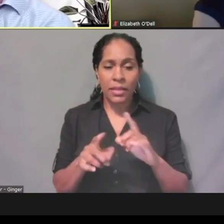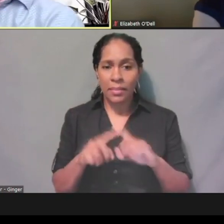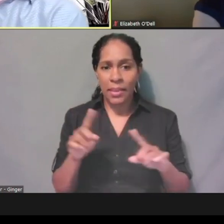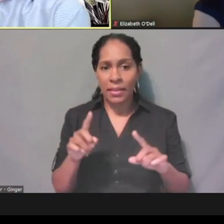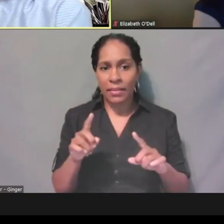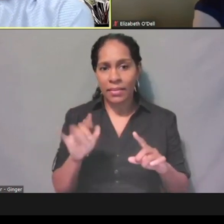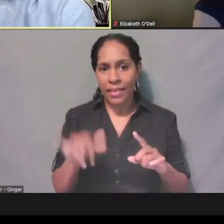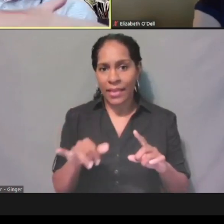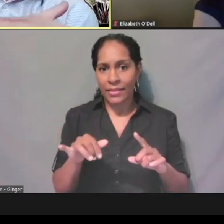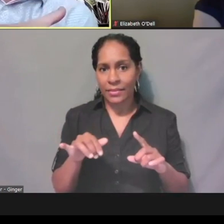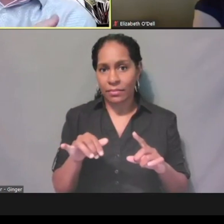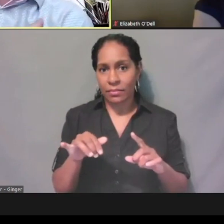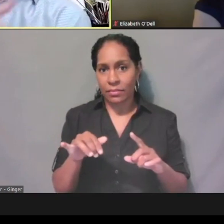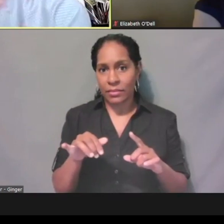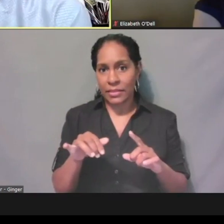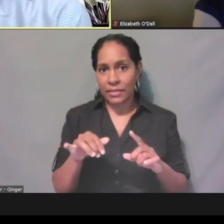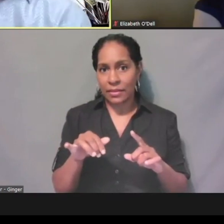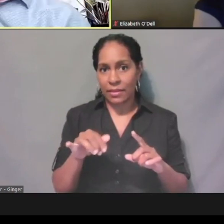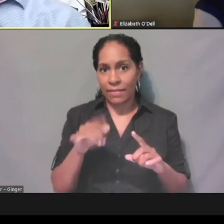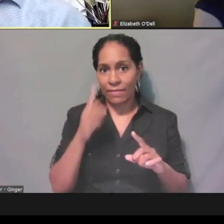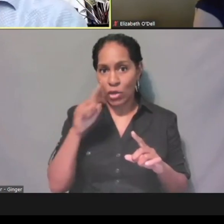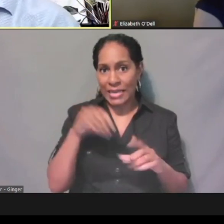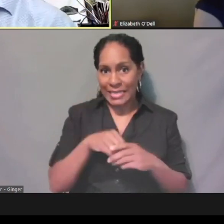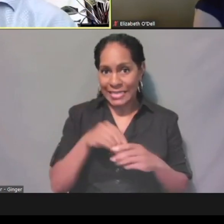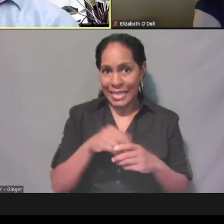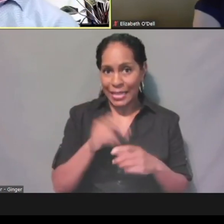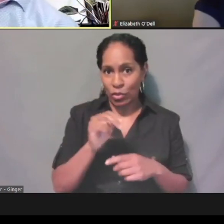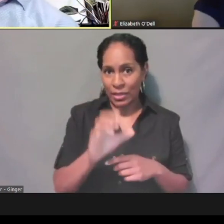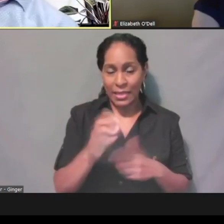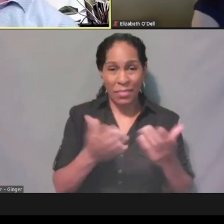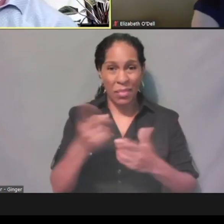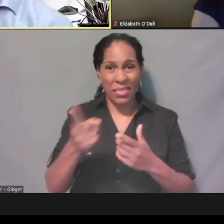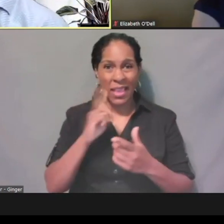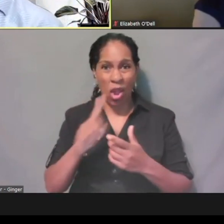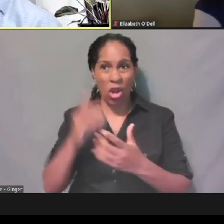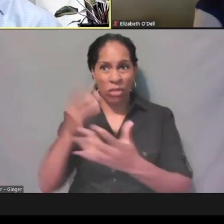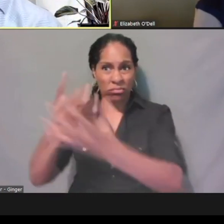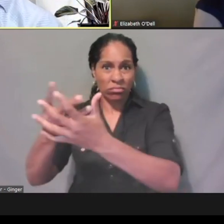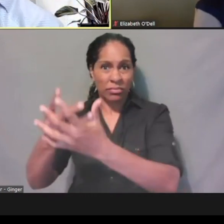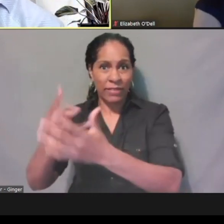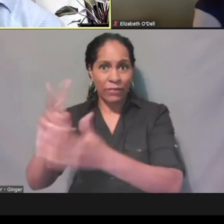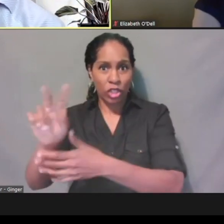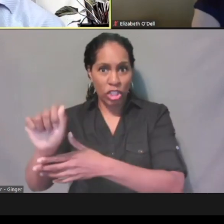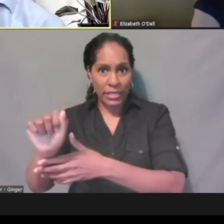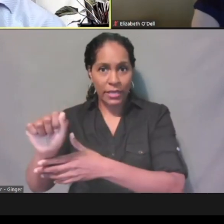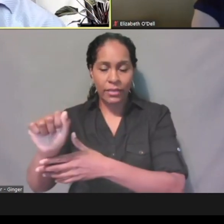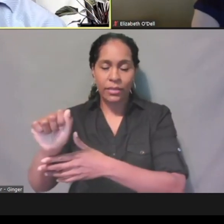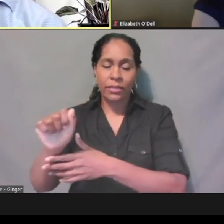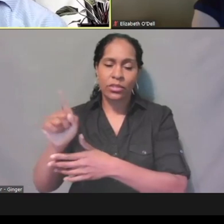Maybe they're incarcerated in Virginia, I don't know. But then you would add in those incarceration details for that.